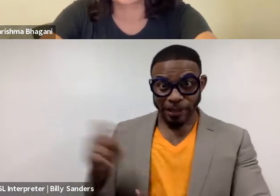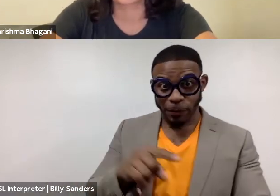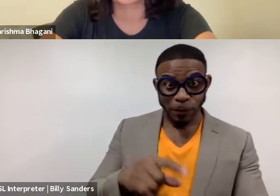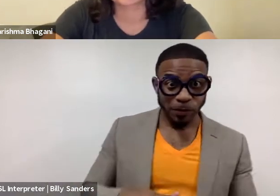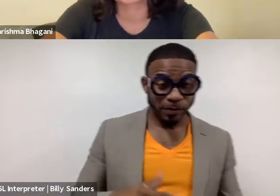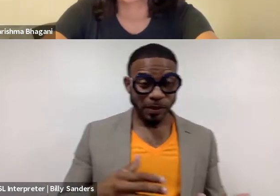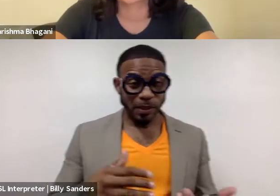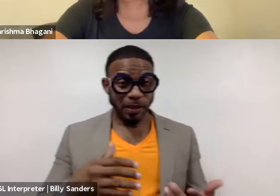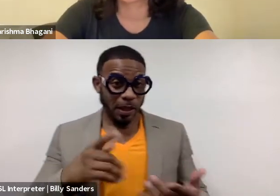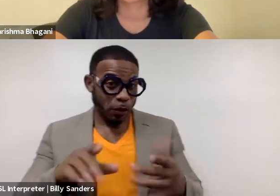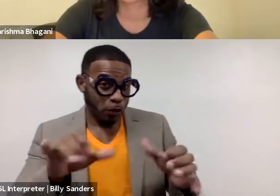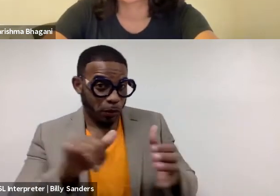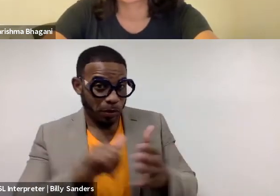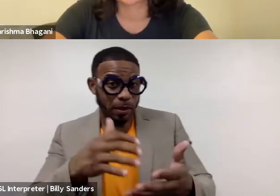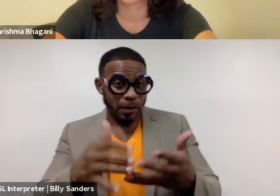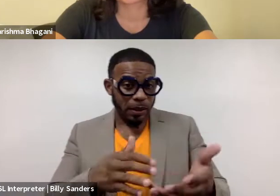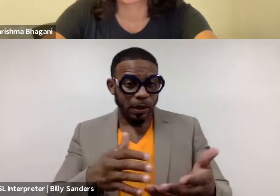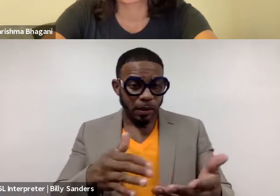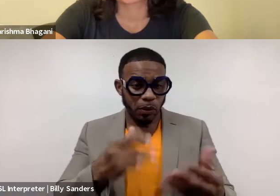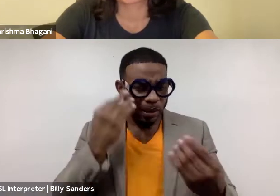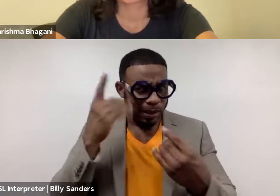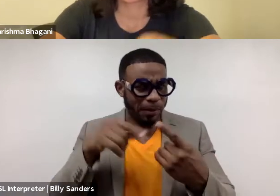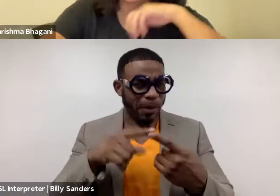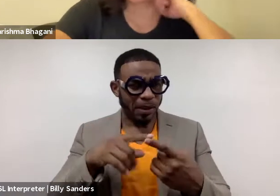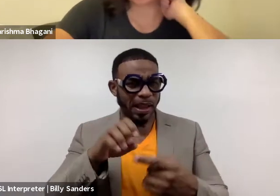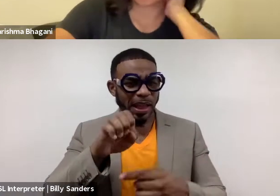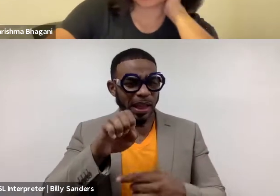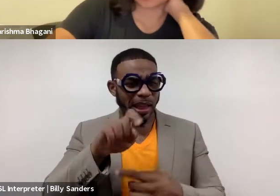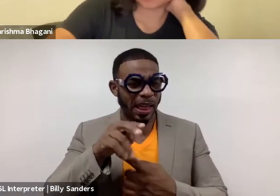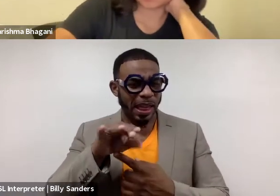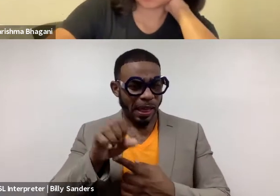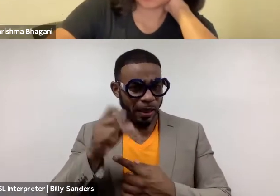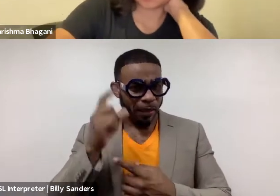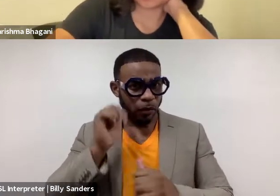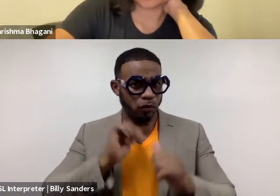as you think about the ethics of practice, the dramaturgy of producing.